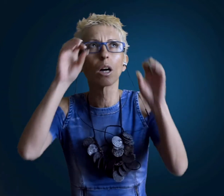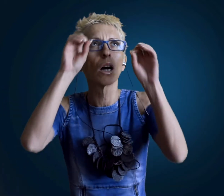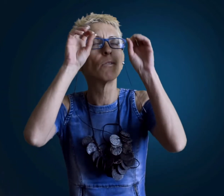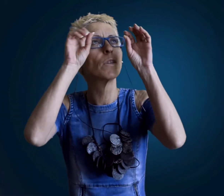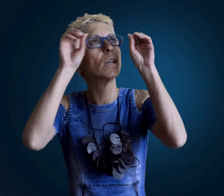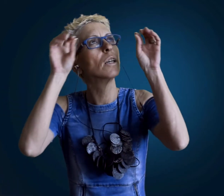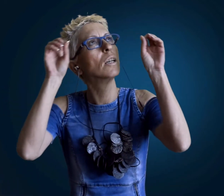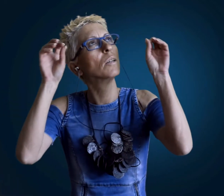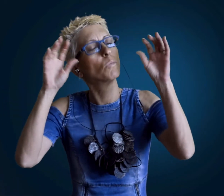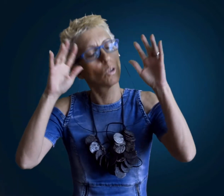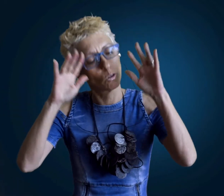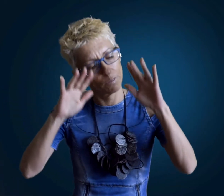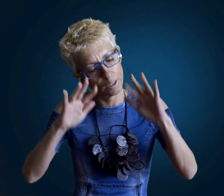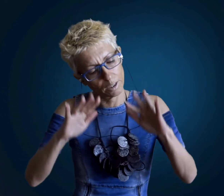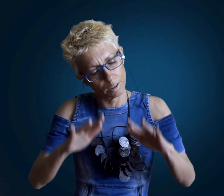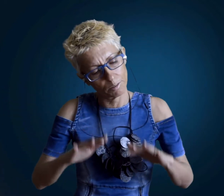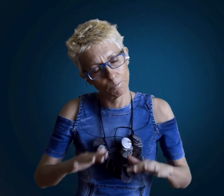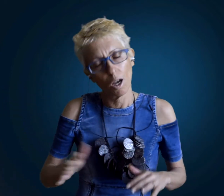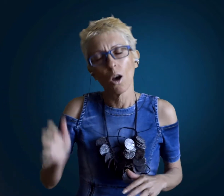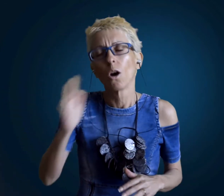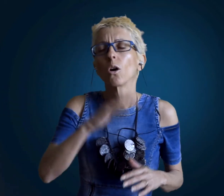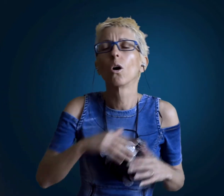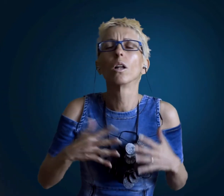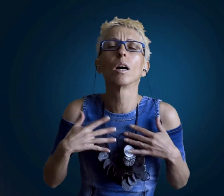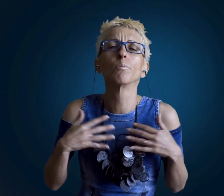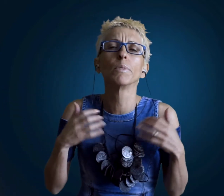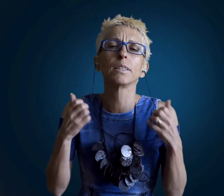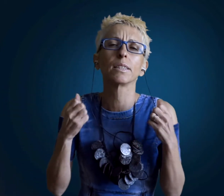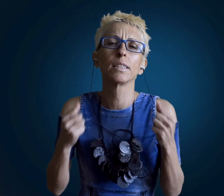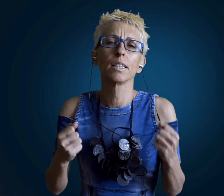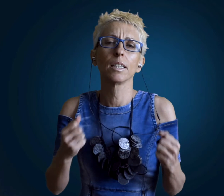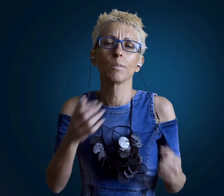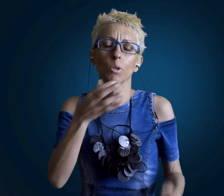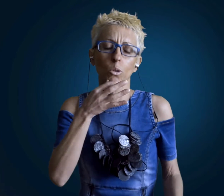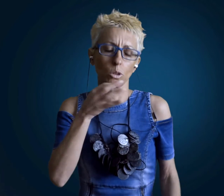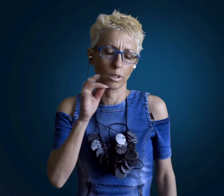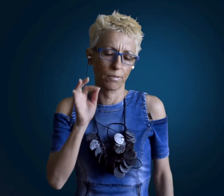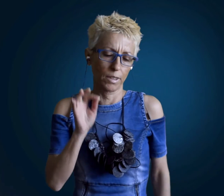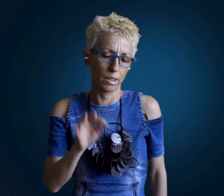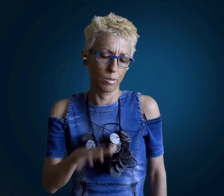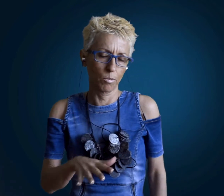all the stars are falling all the Braves are leaving